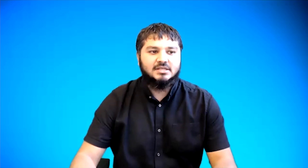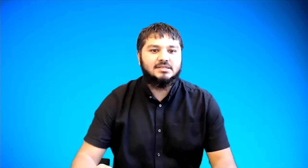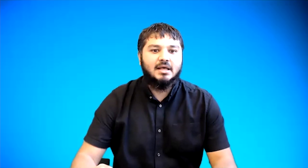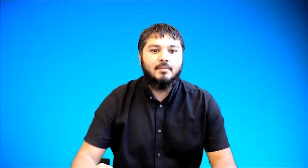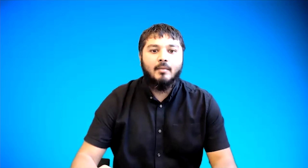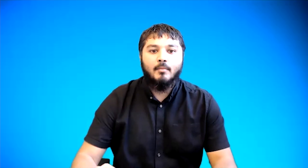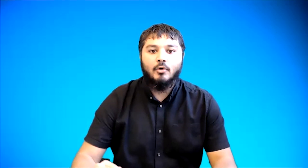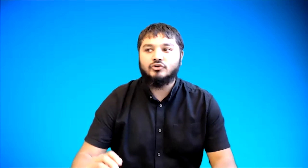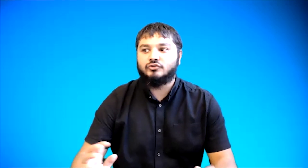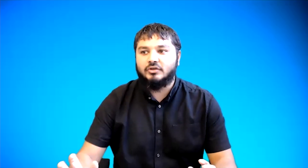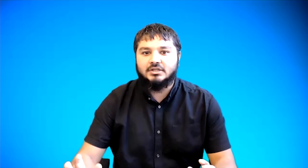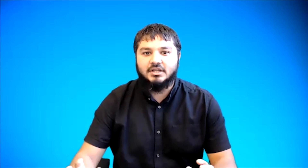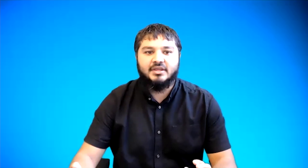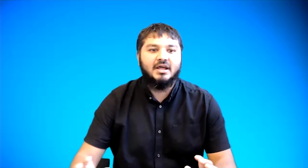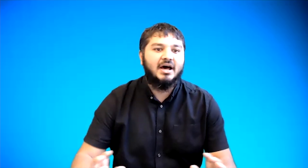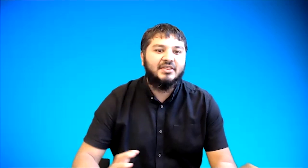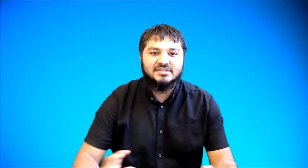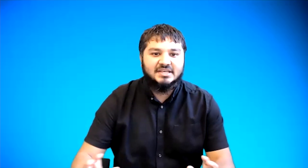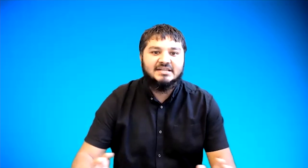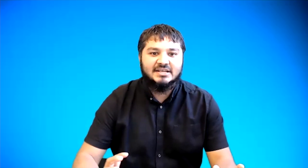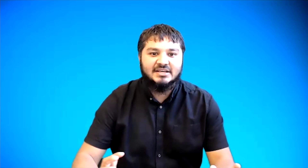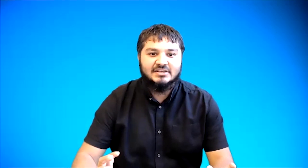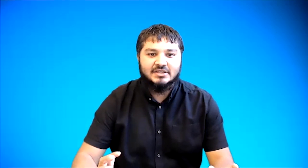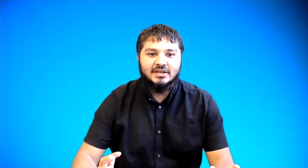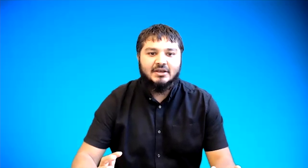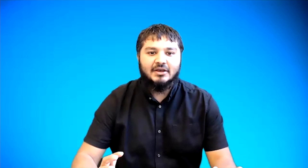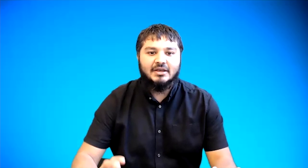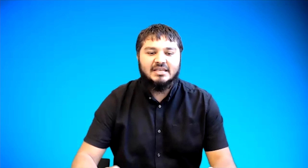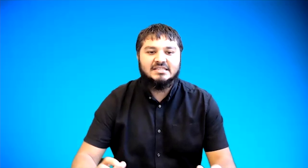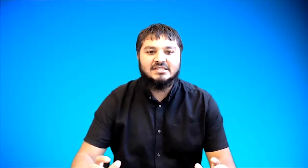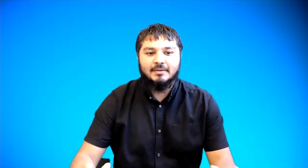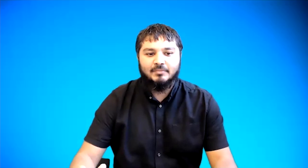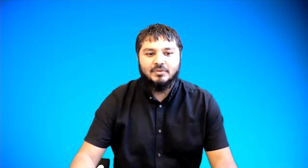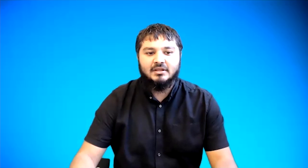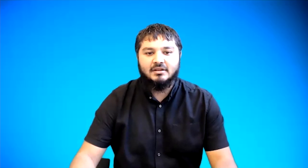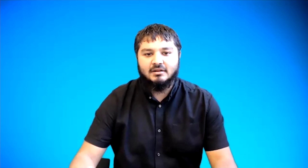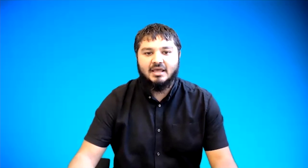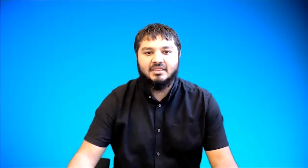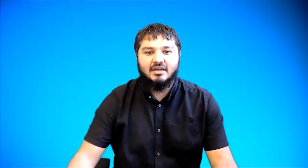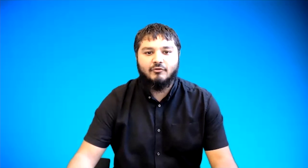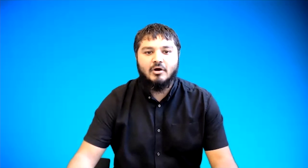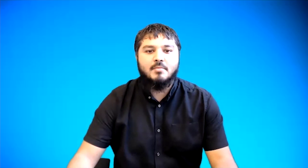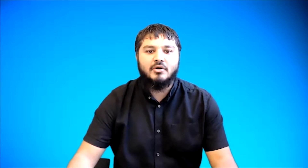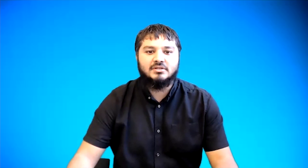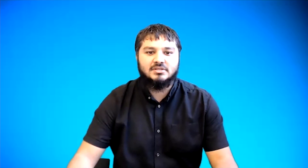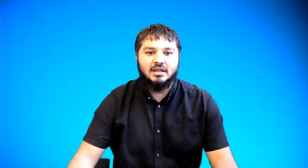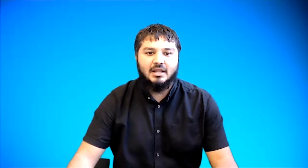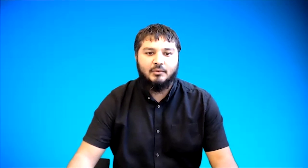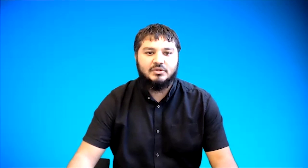some are more stricter than other centers is this something like that for american sign language